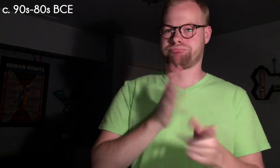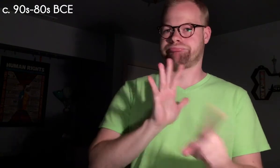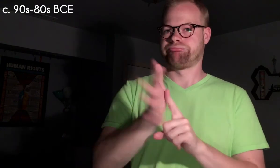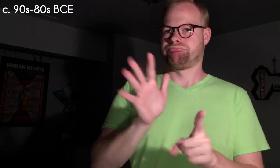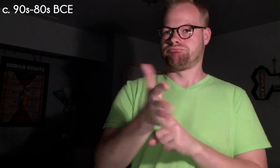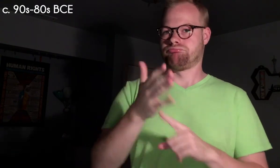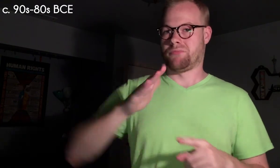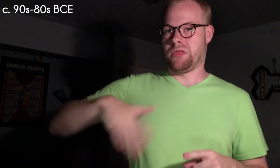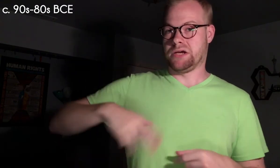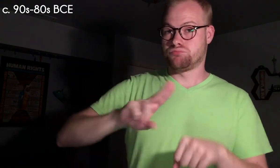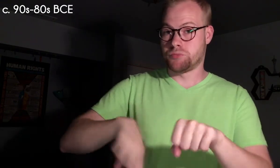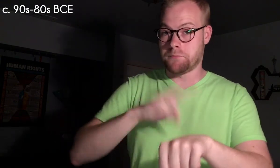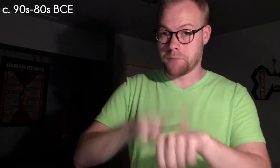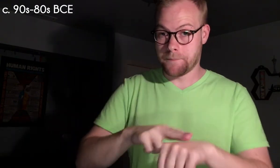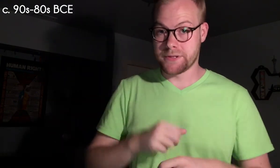fashionable in the late Republic.